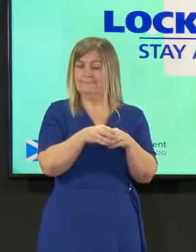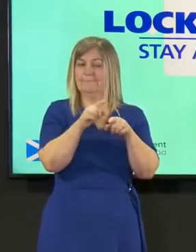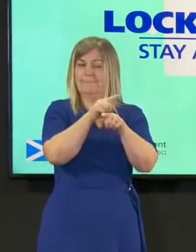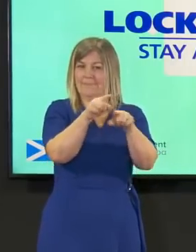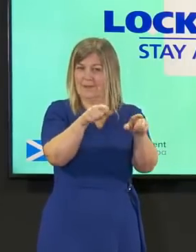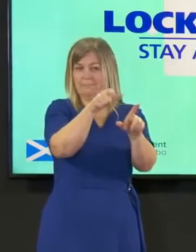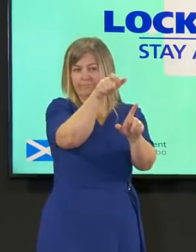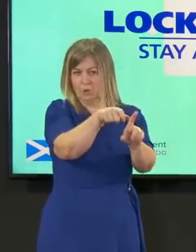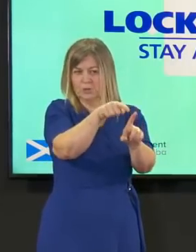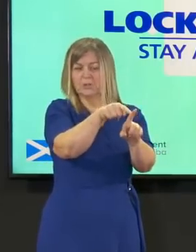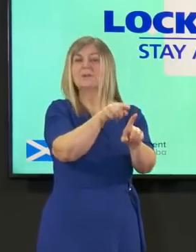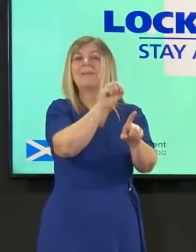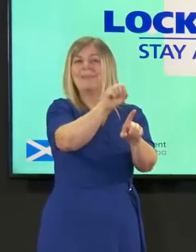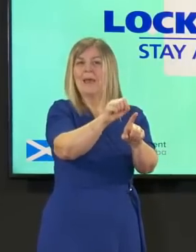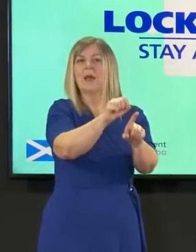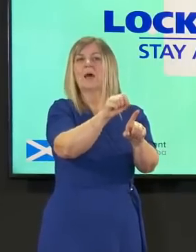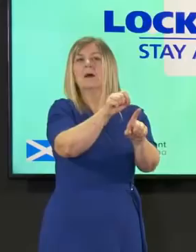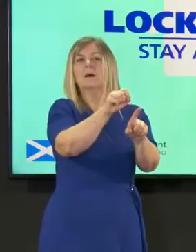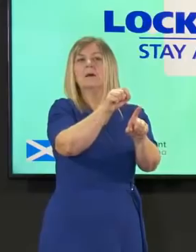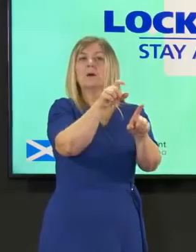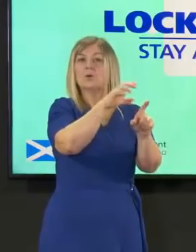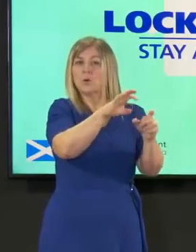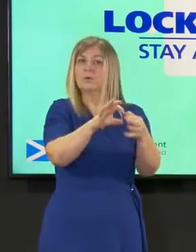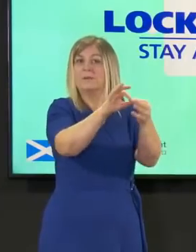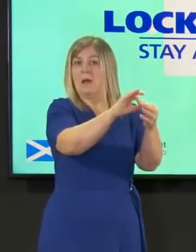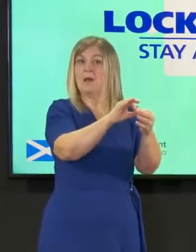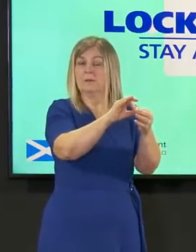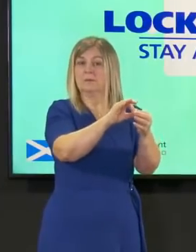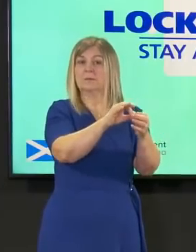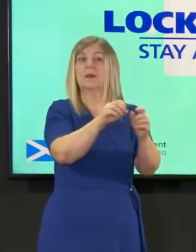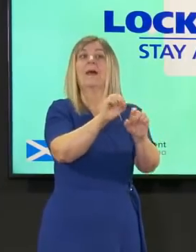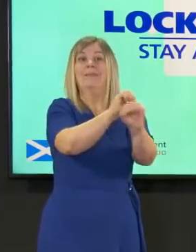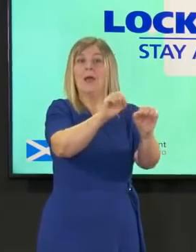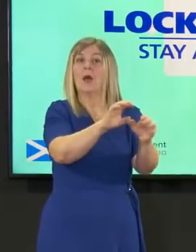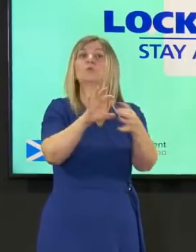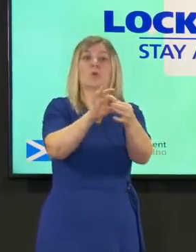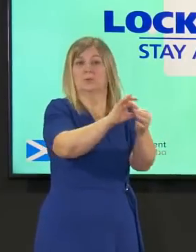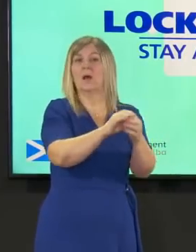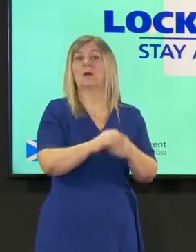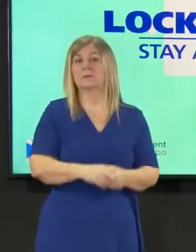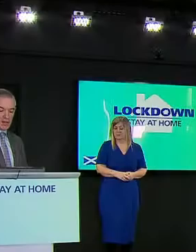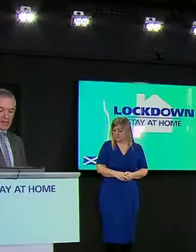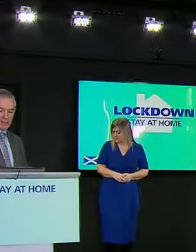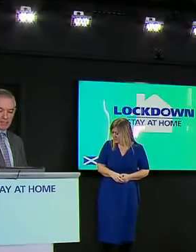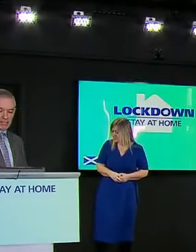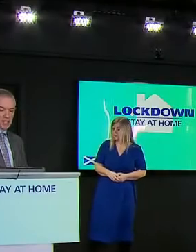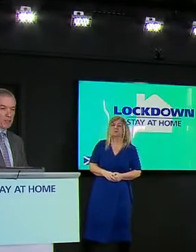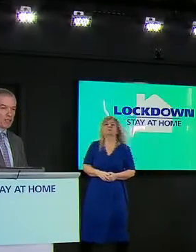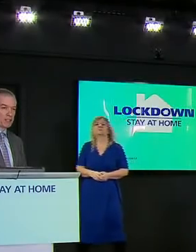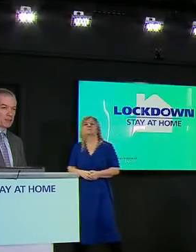and then we are as we've said contacts of the contacts gregor yeah the imt has the ability to